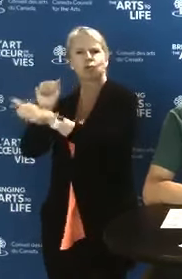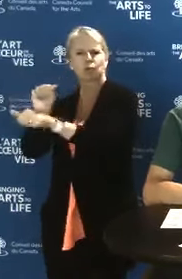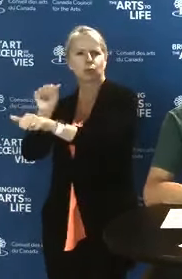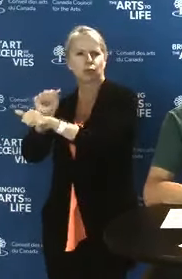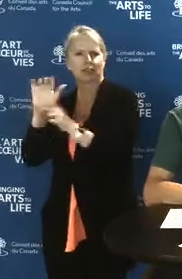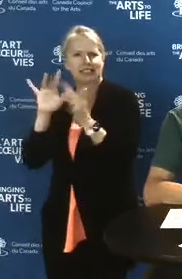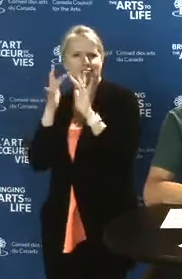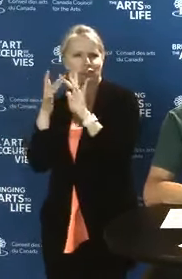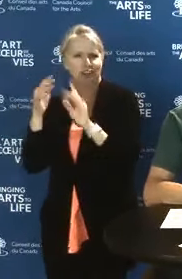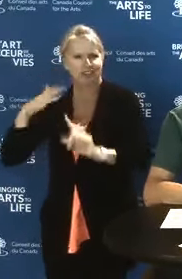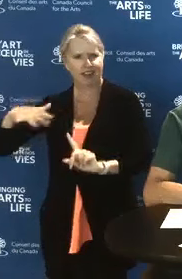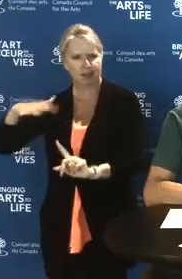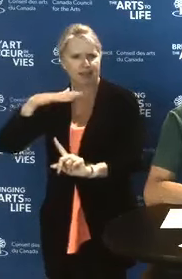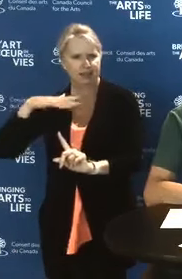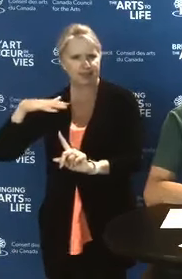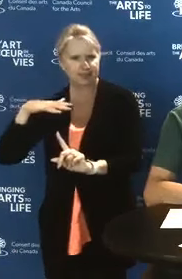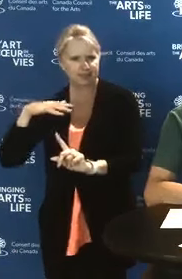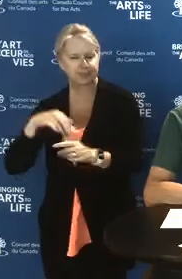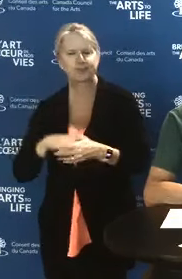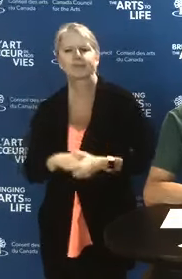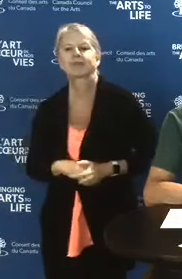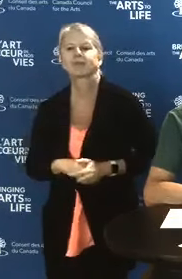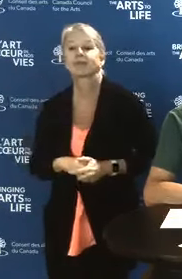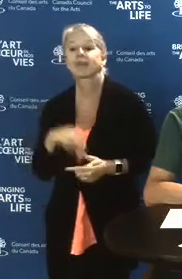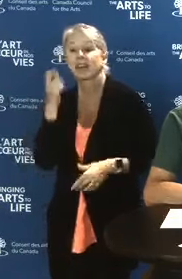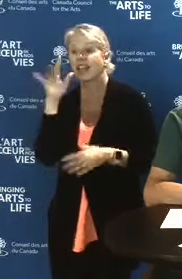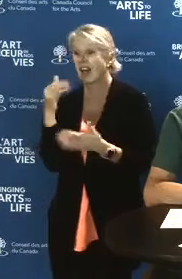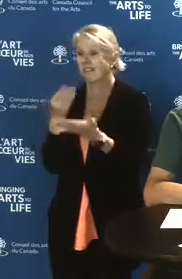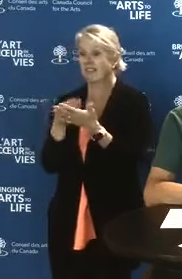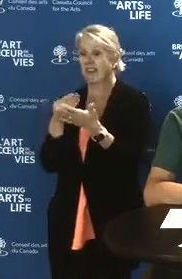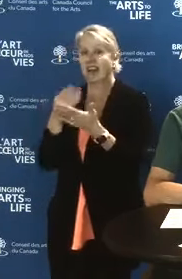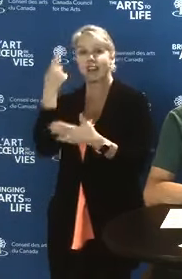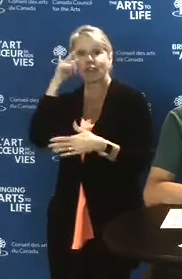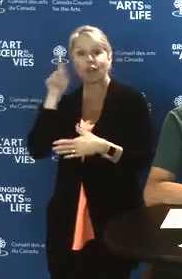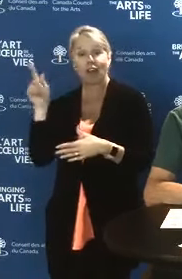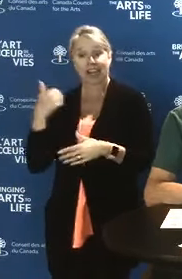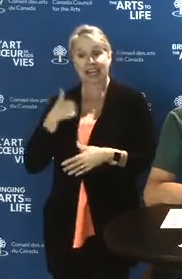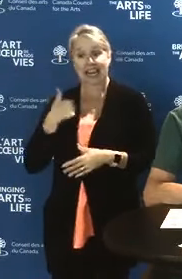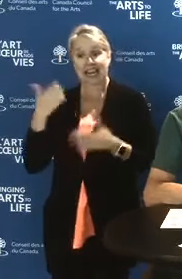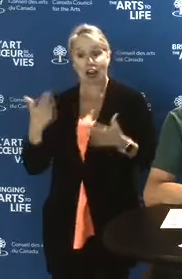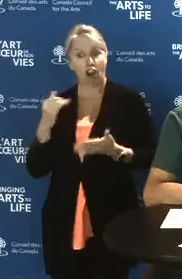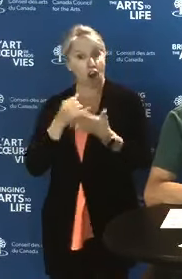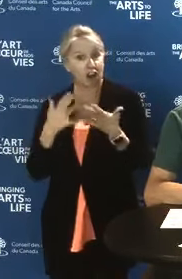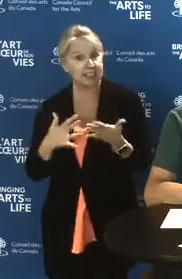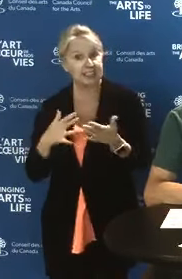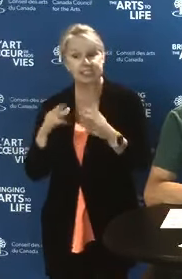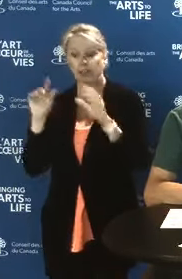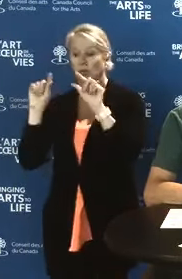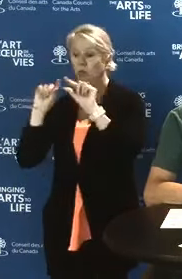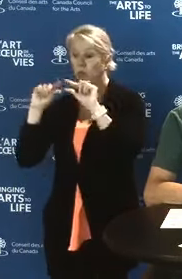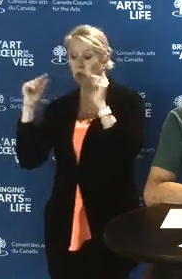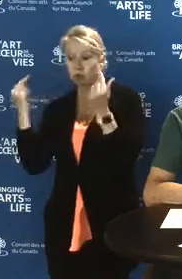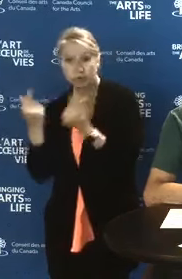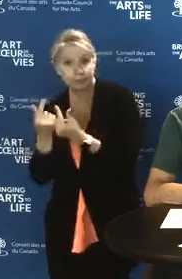The fund is open to Canadian artists, groups and arts organizations.